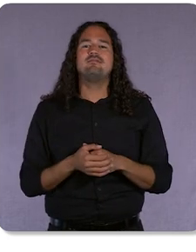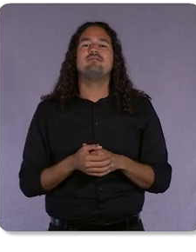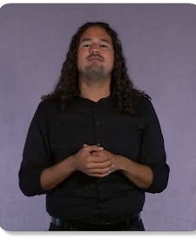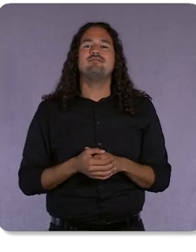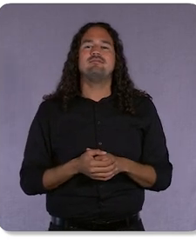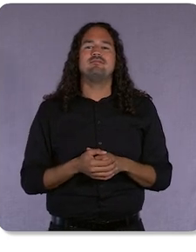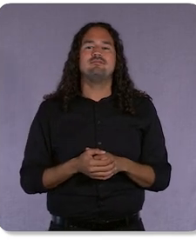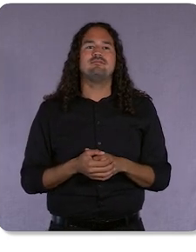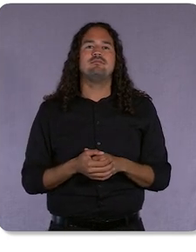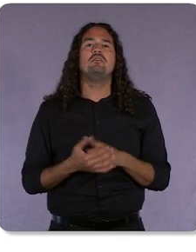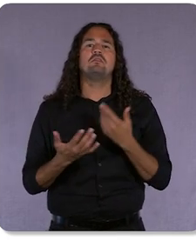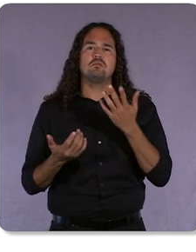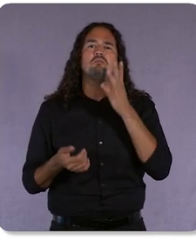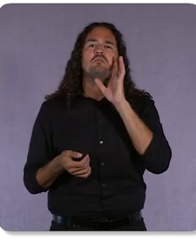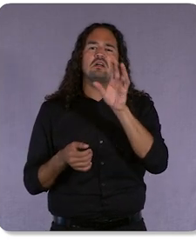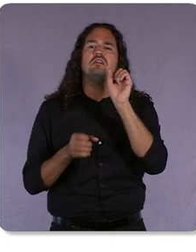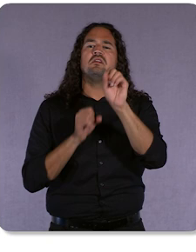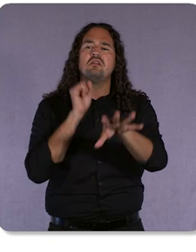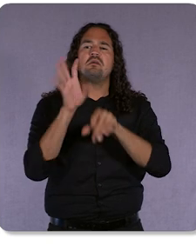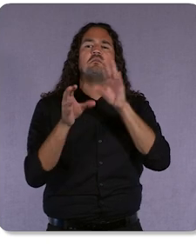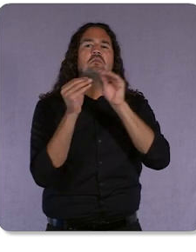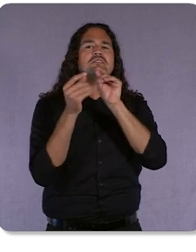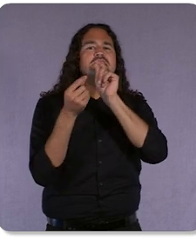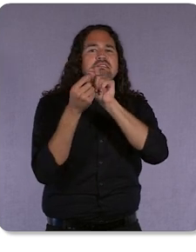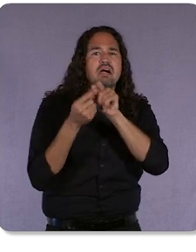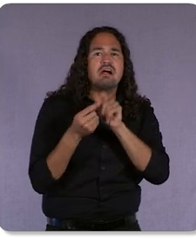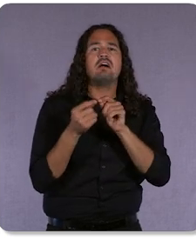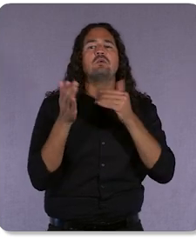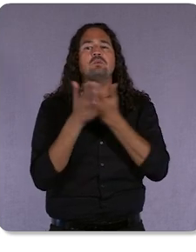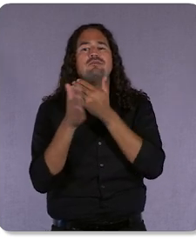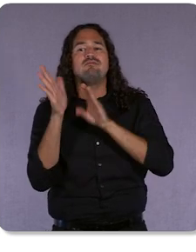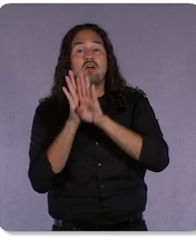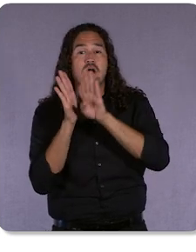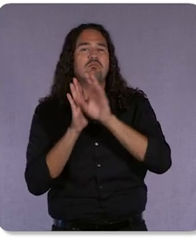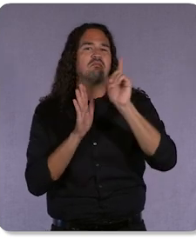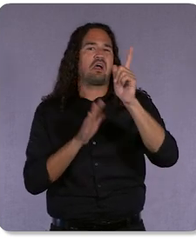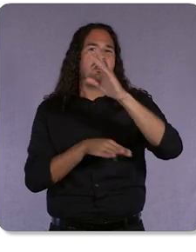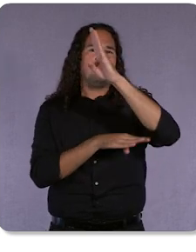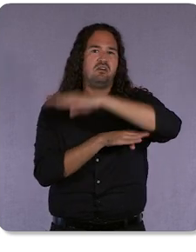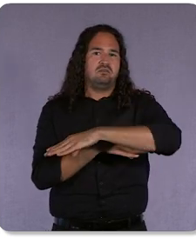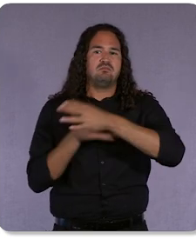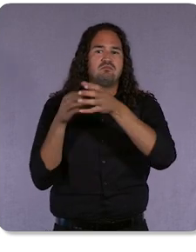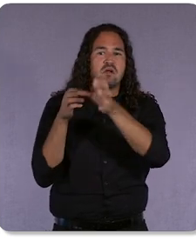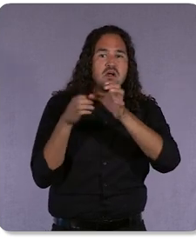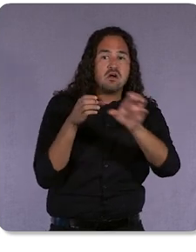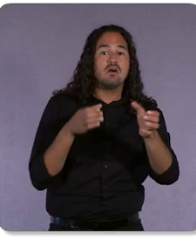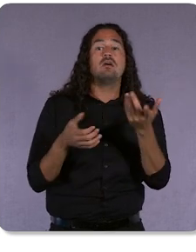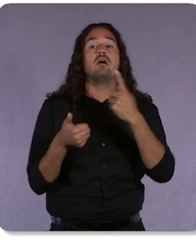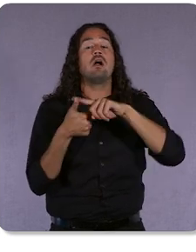We’ll be sharing details about these new developments in our breakout stages, covering apps, advertiser tools, and plenty more.